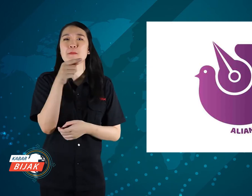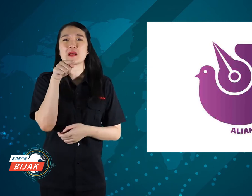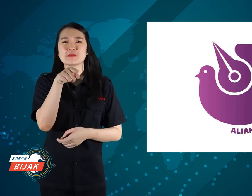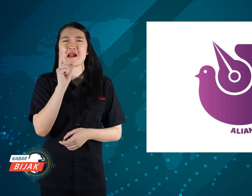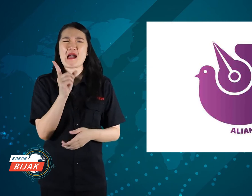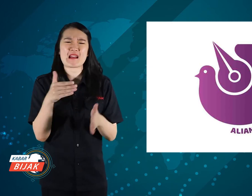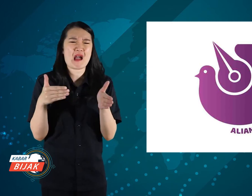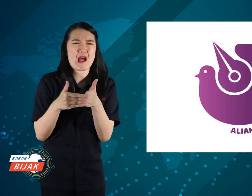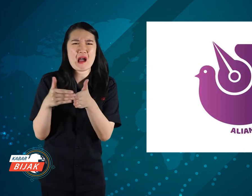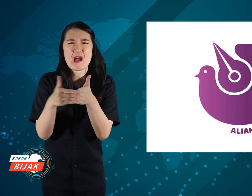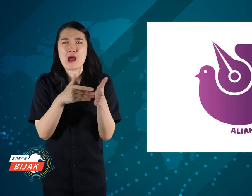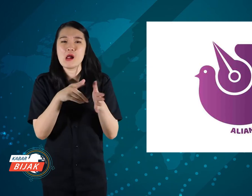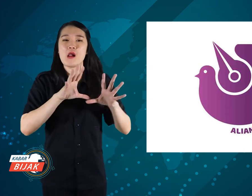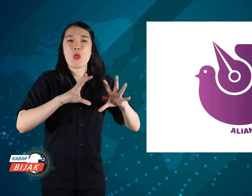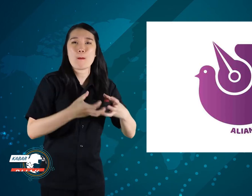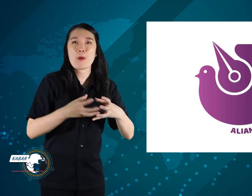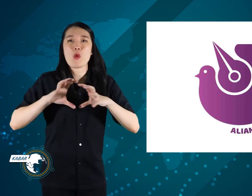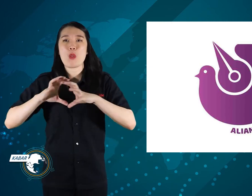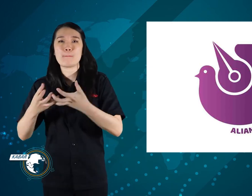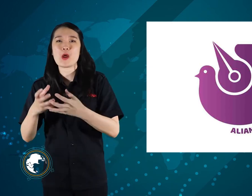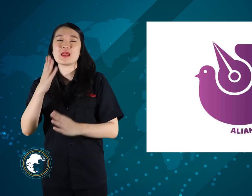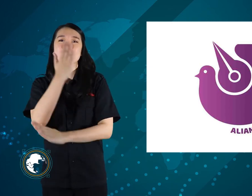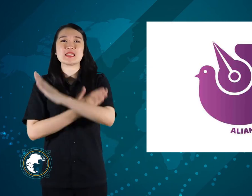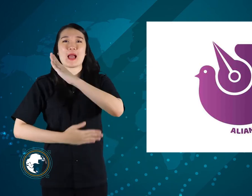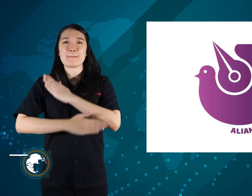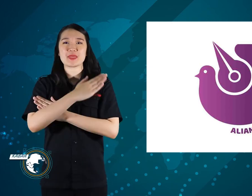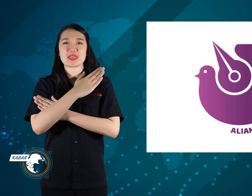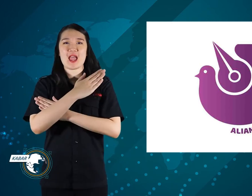there are obstacles to disability groups.